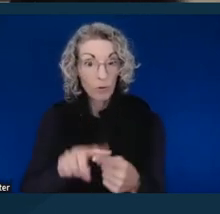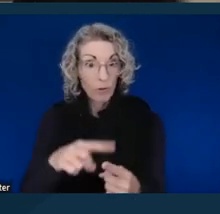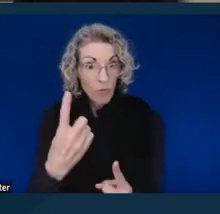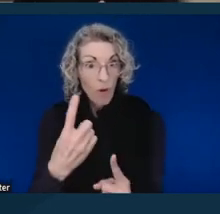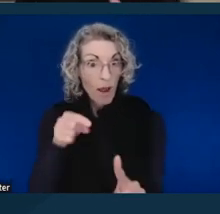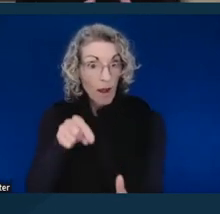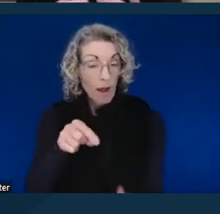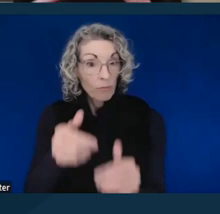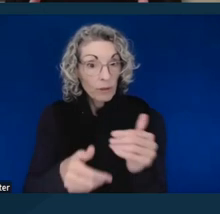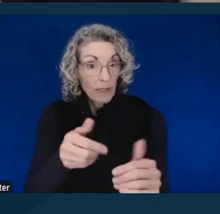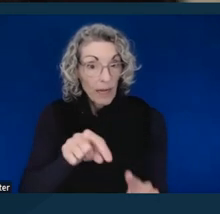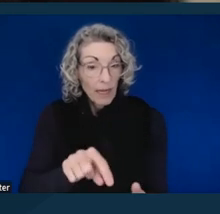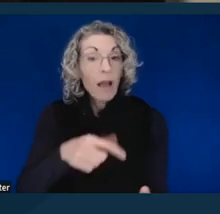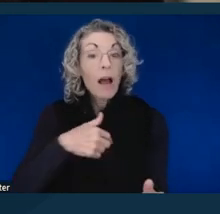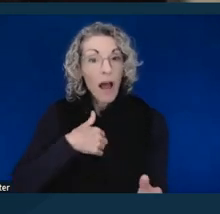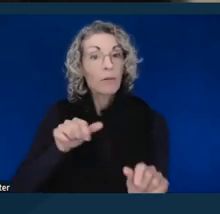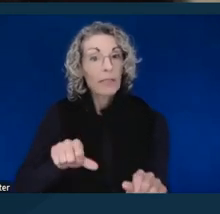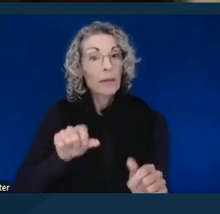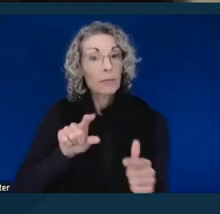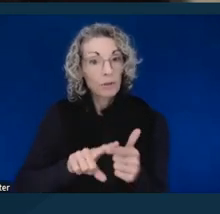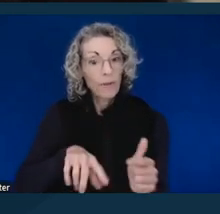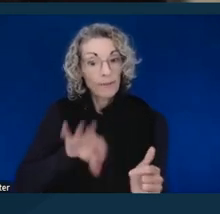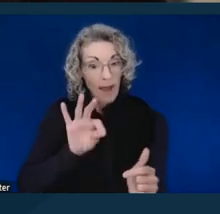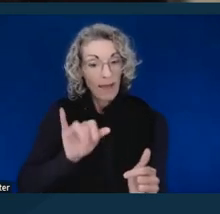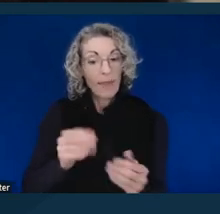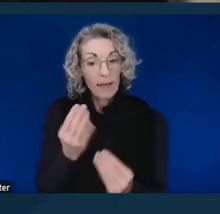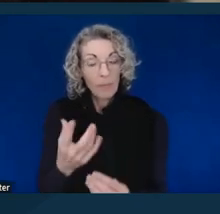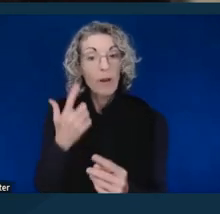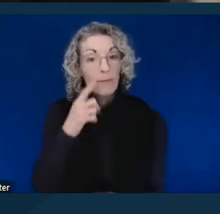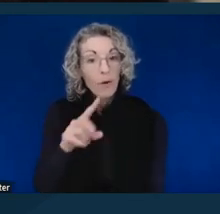I was able to find the information for the ADA coordinator online,